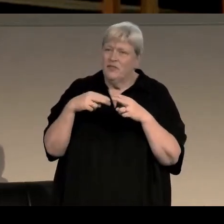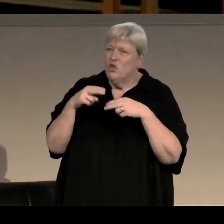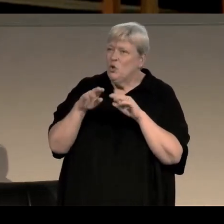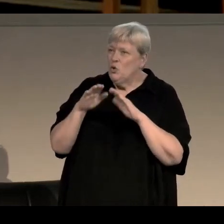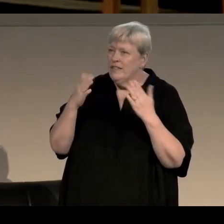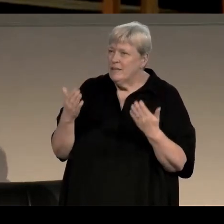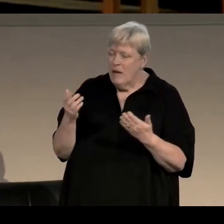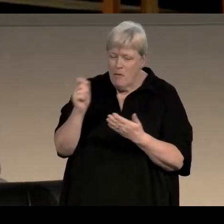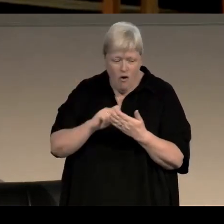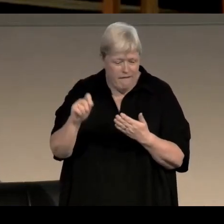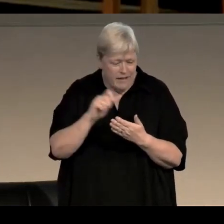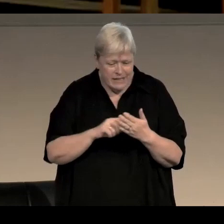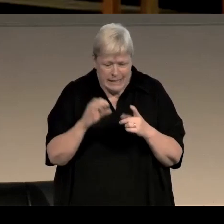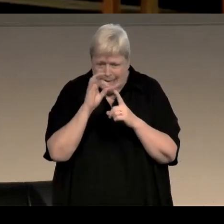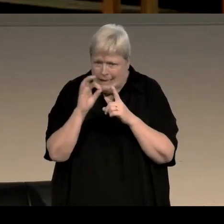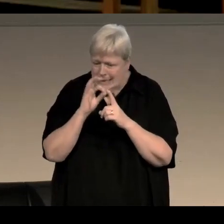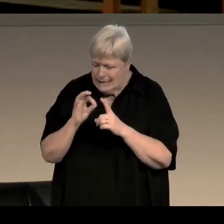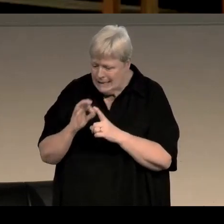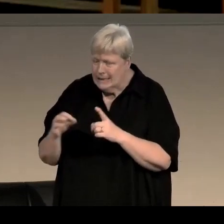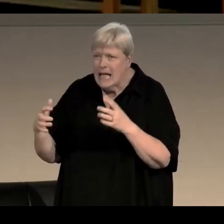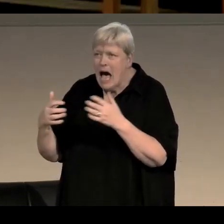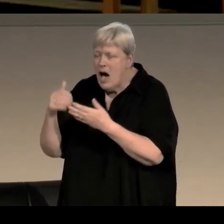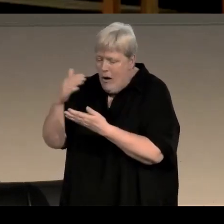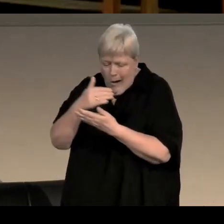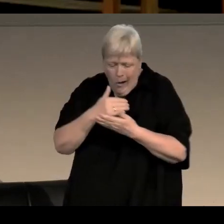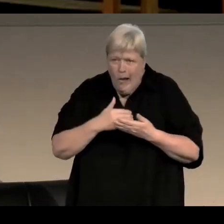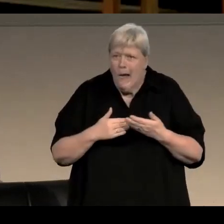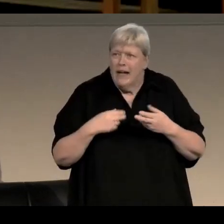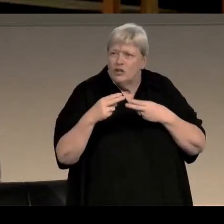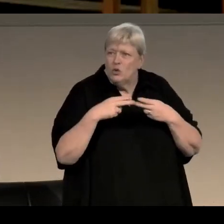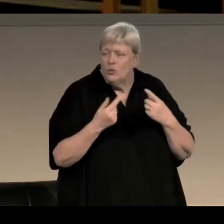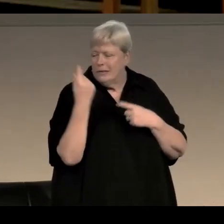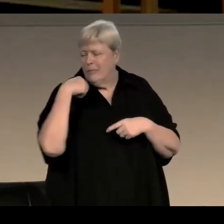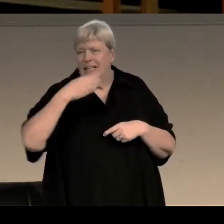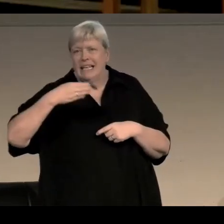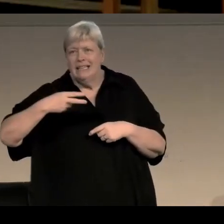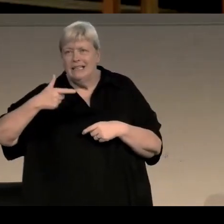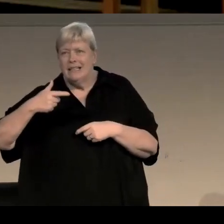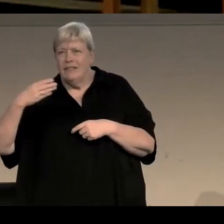you know, all of the little details about the way that you would have gathered the news in 1979, all the ways that an office would run -